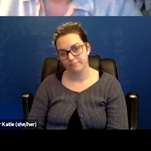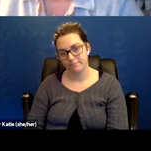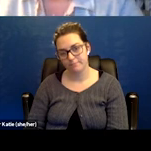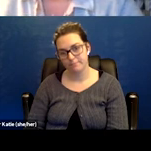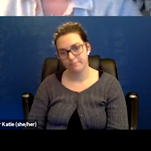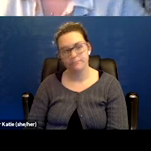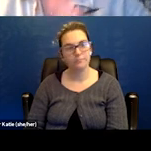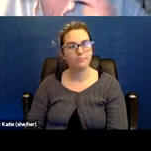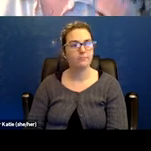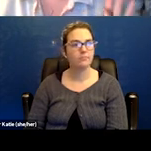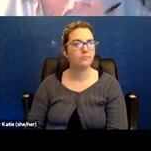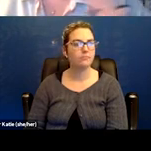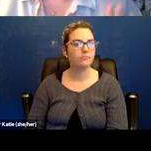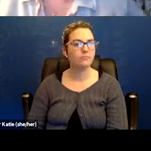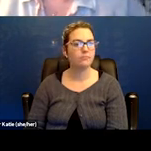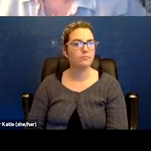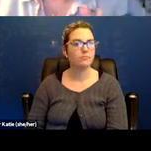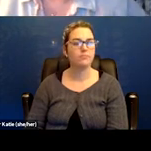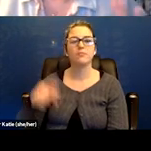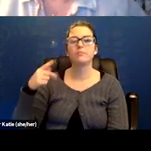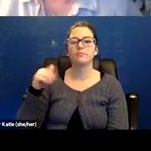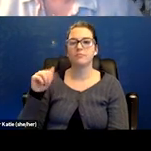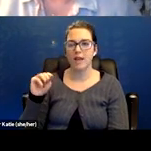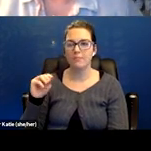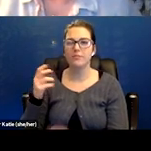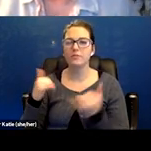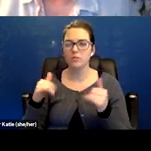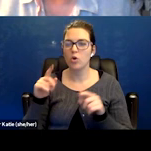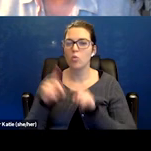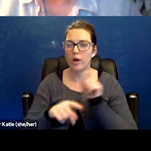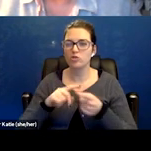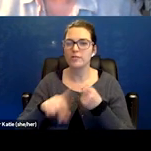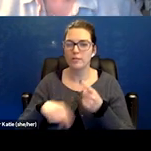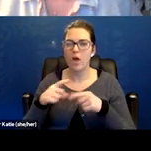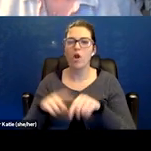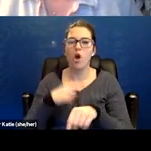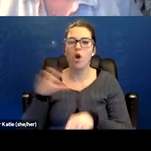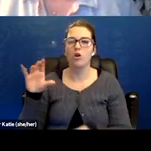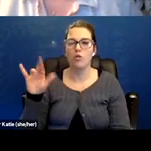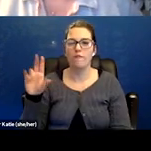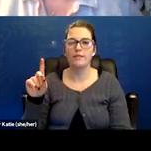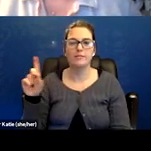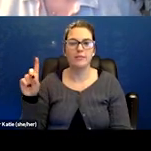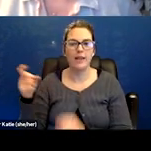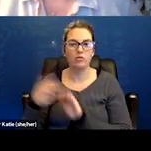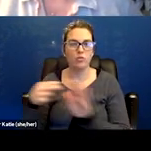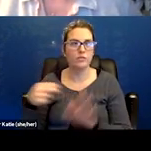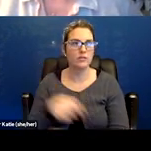And we had a question come in and there are a few questions still around that long COVID diagnosis and if DDS sends an applicant